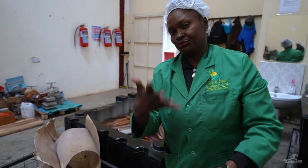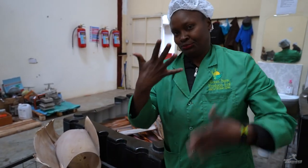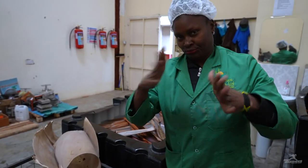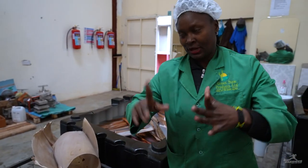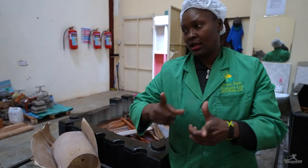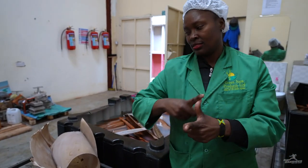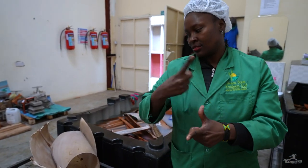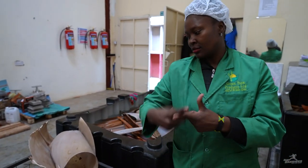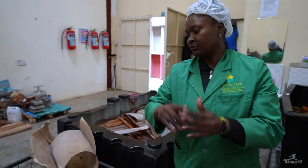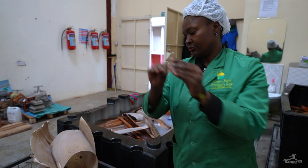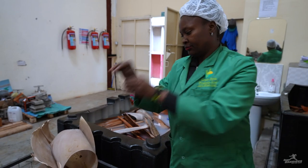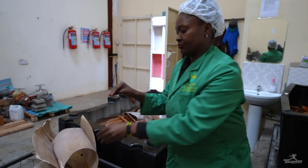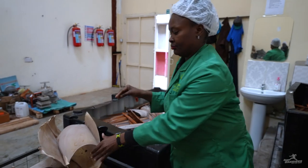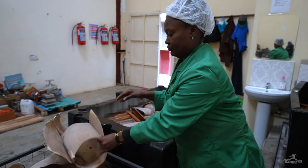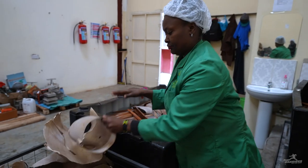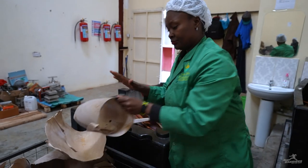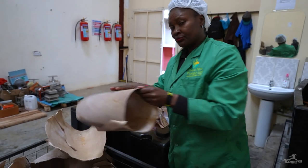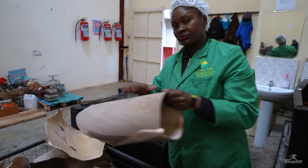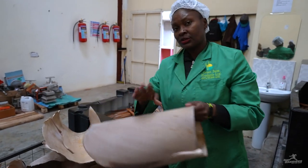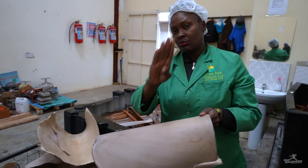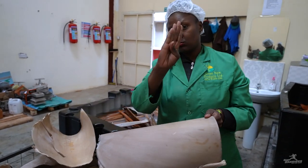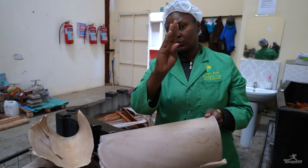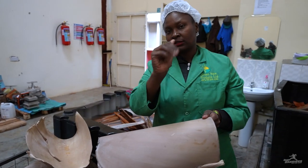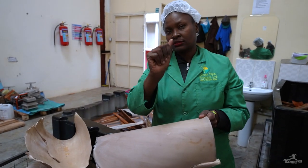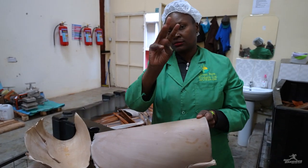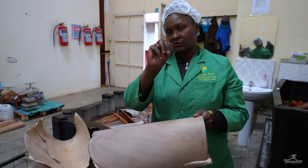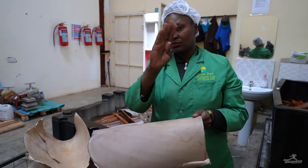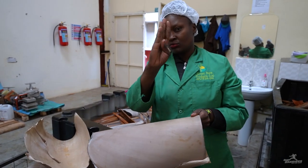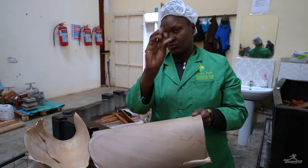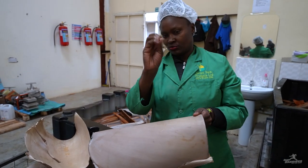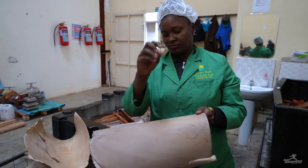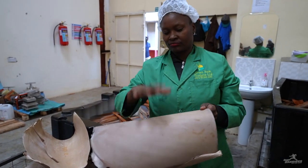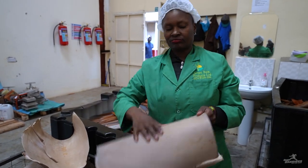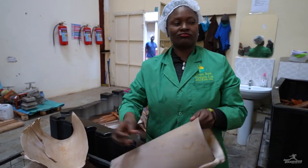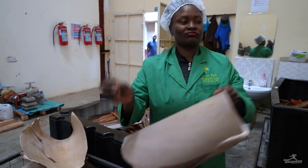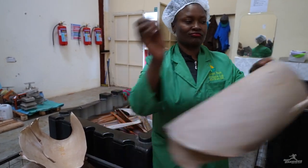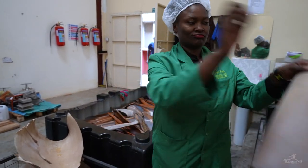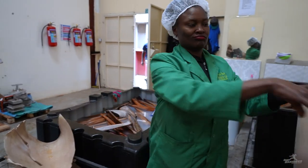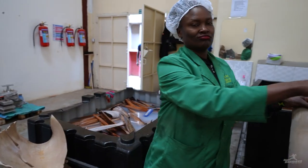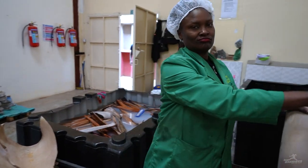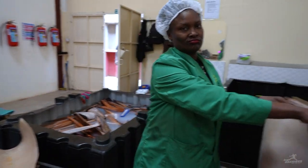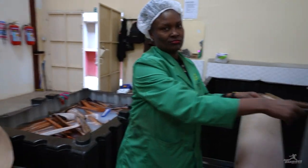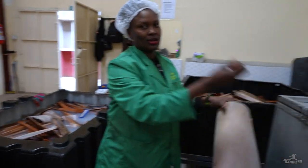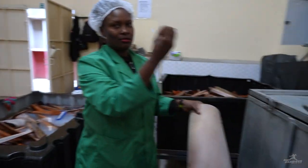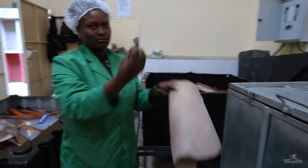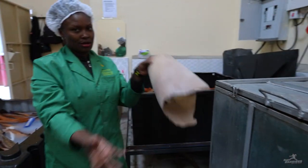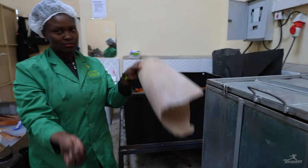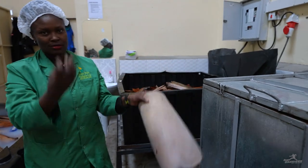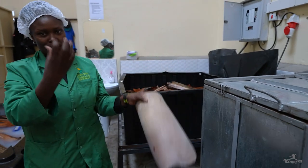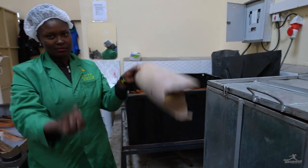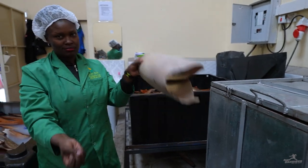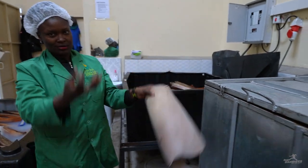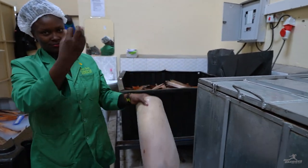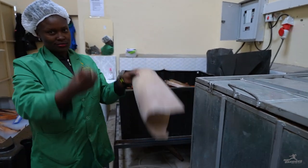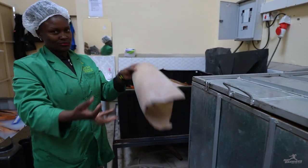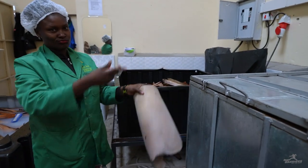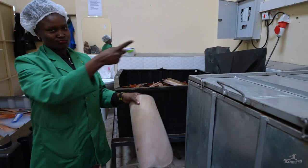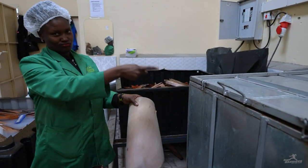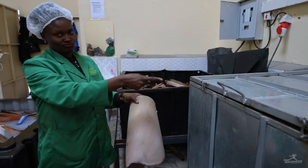And then we put the bamboo into the boiling water.